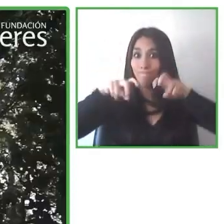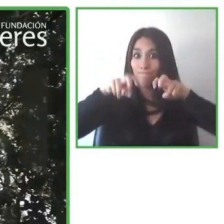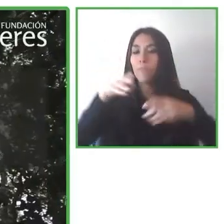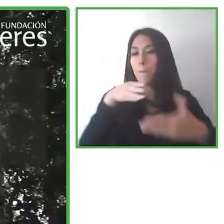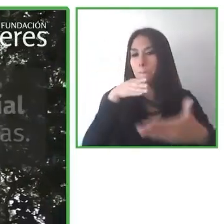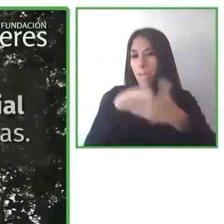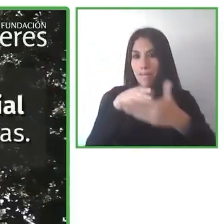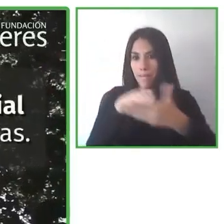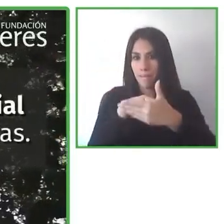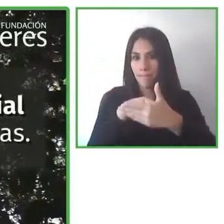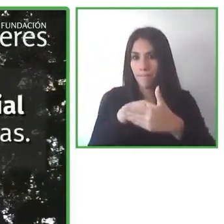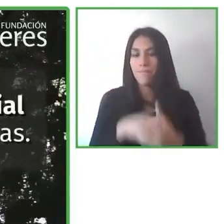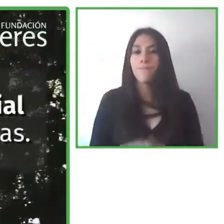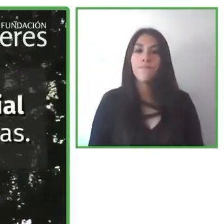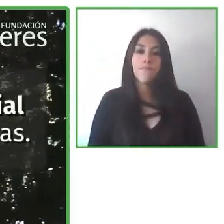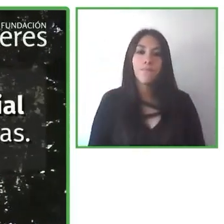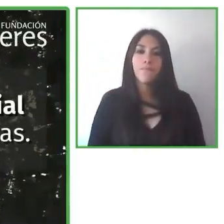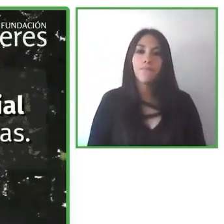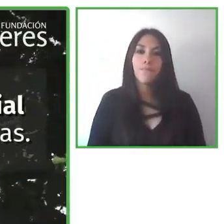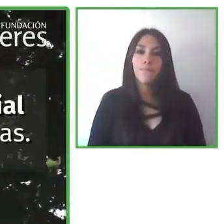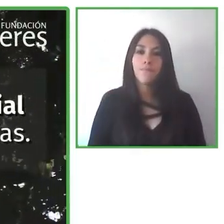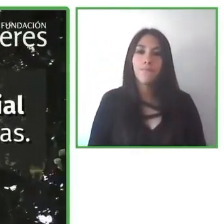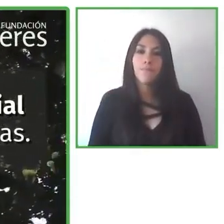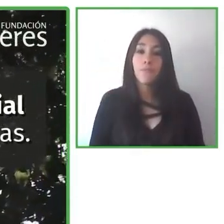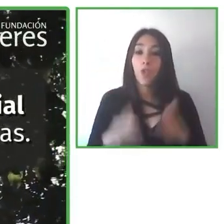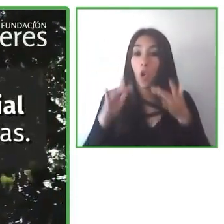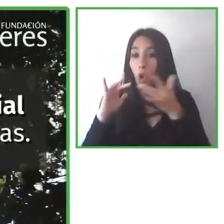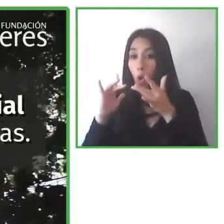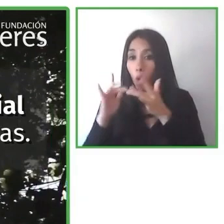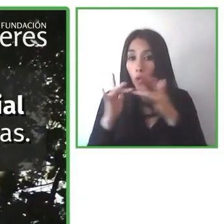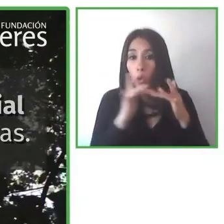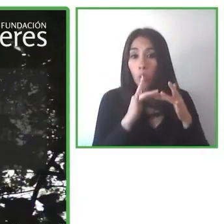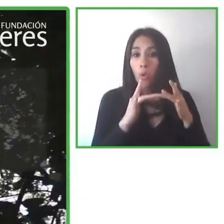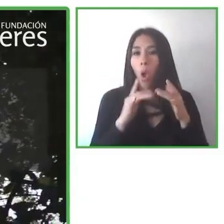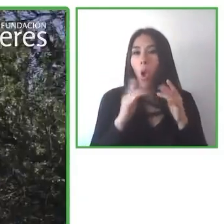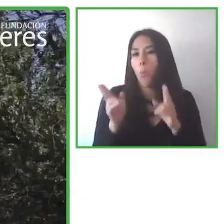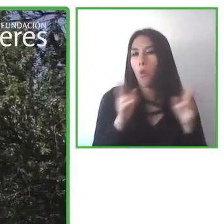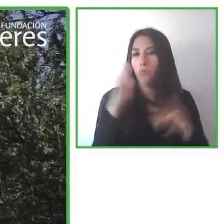and contact with nature is essential for the quality of life of people.